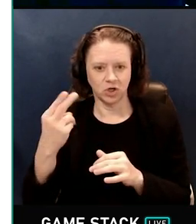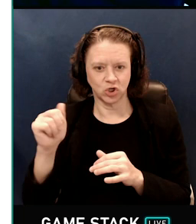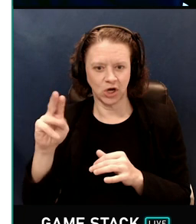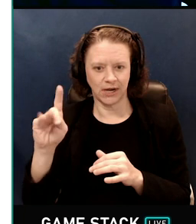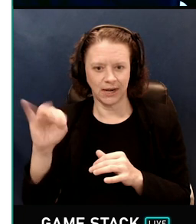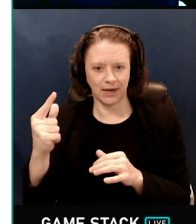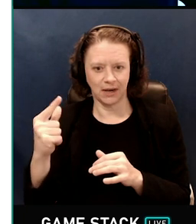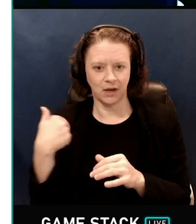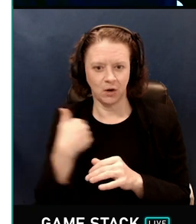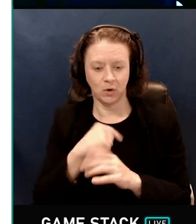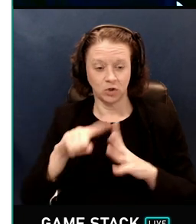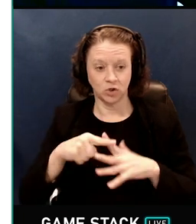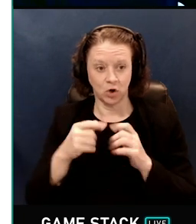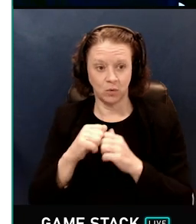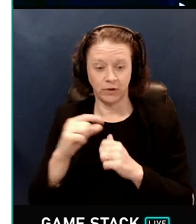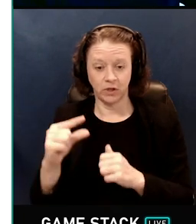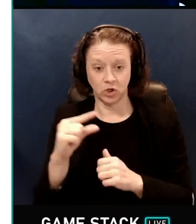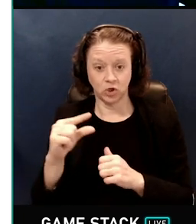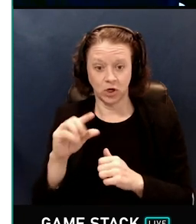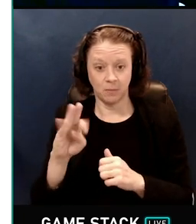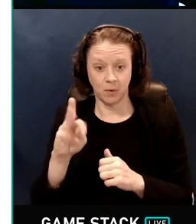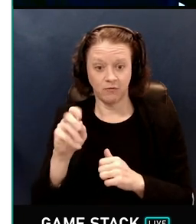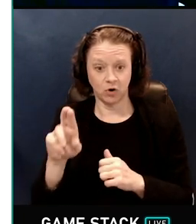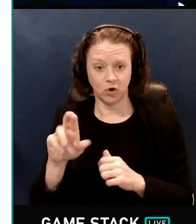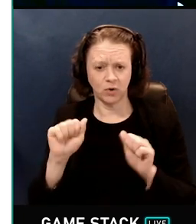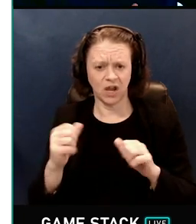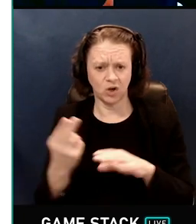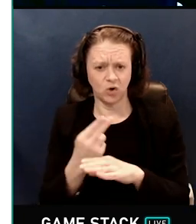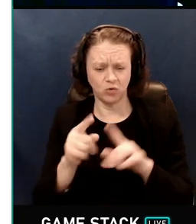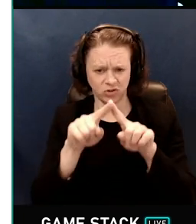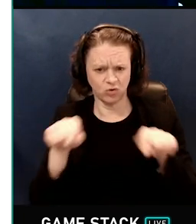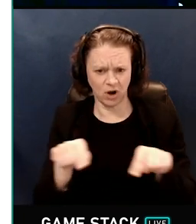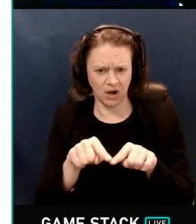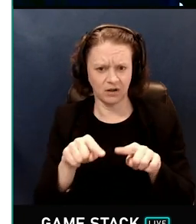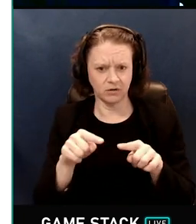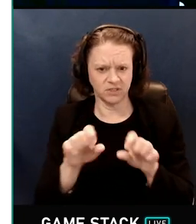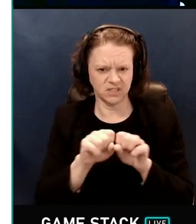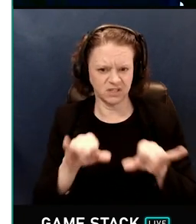G-buffer. And you could use rasterization to write the G-buffer. In Minecraft we use ray tracing,